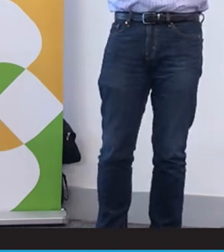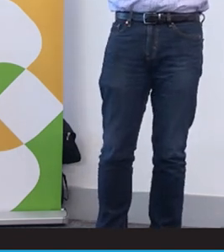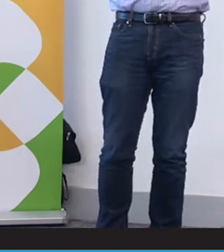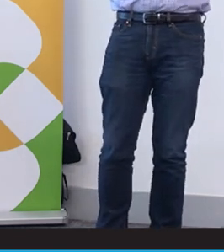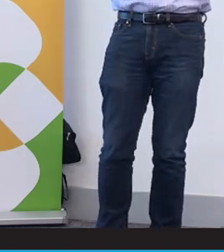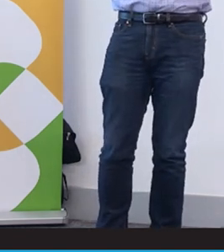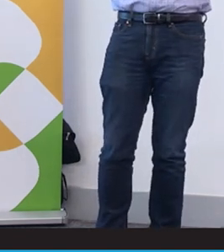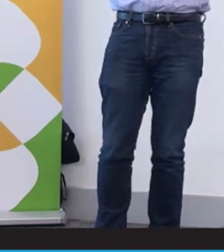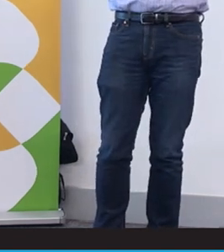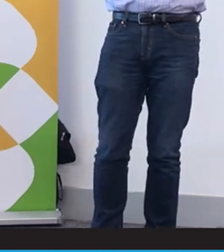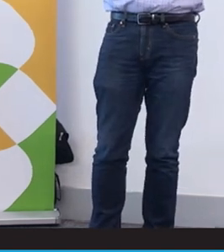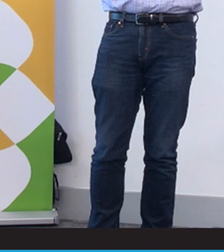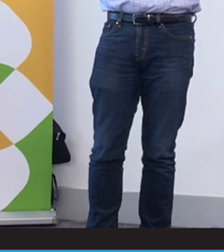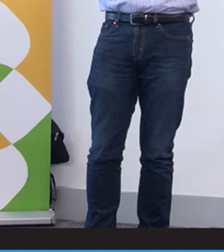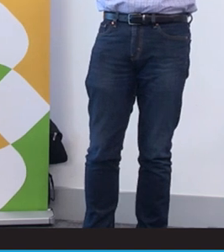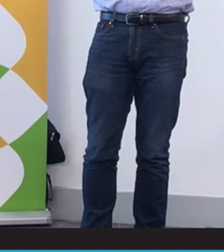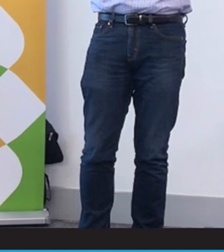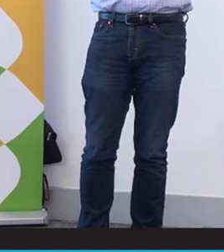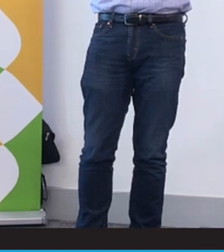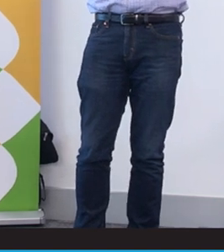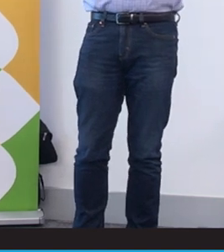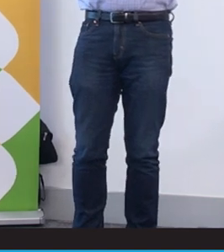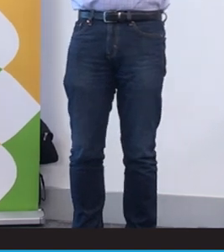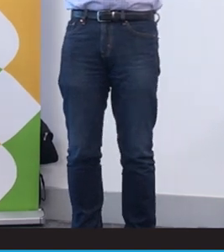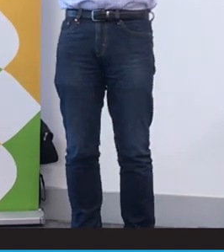I remember when I first set up, you know, I had a phone and you know,